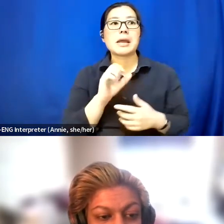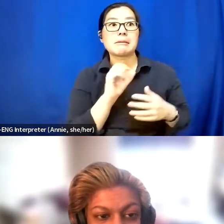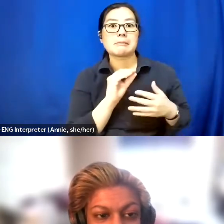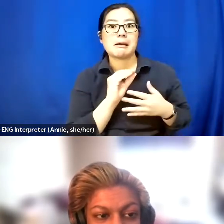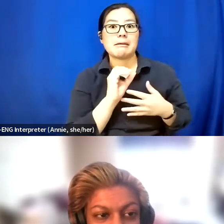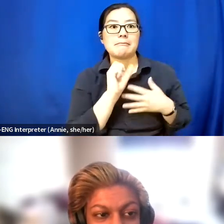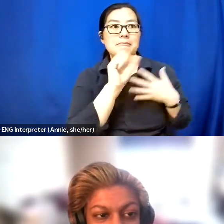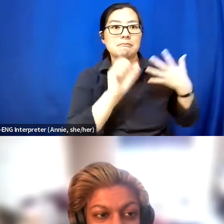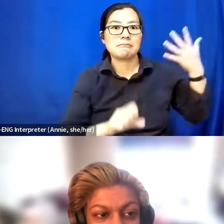like social media and things like that.